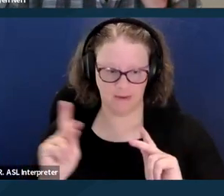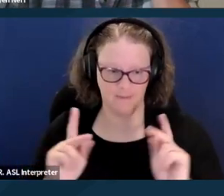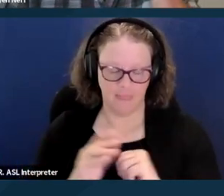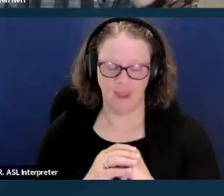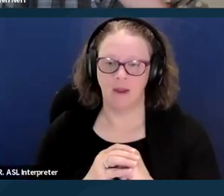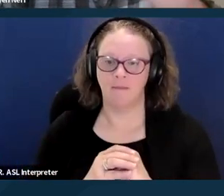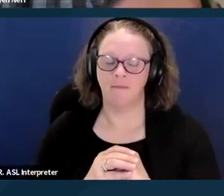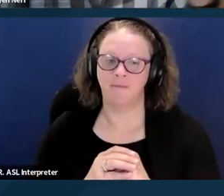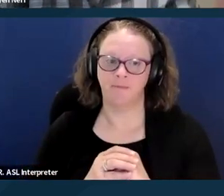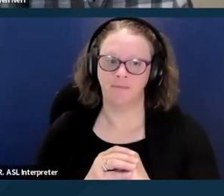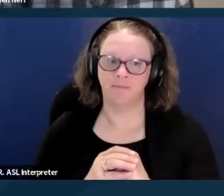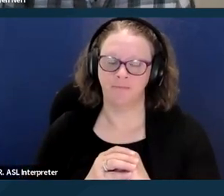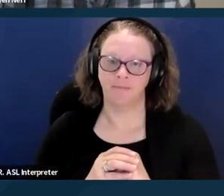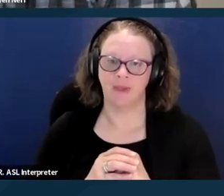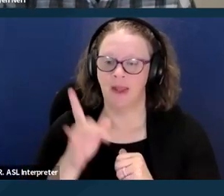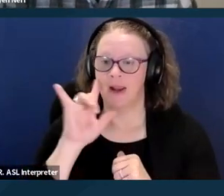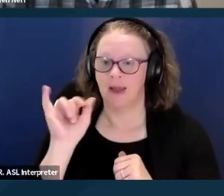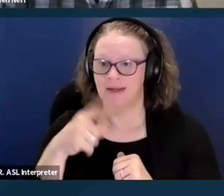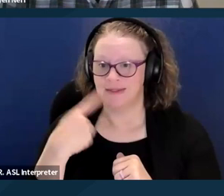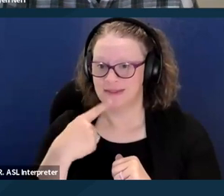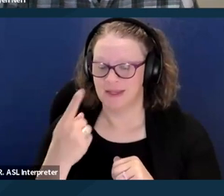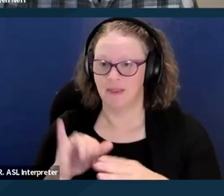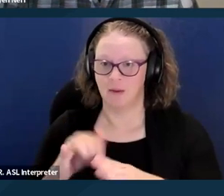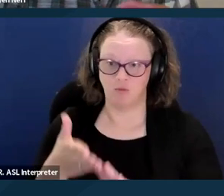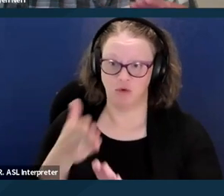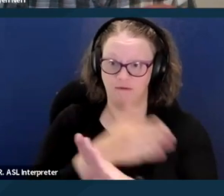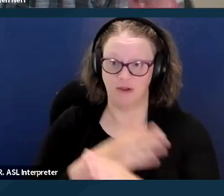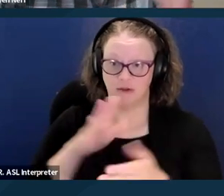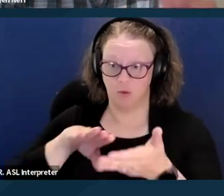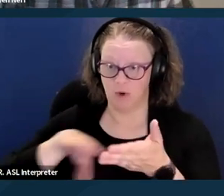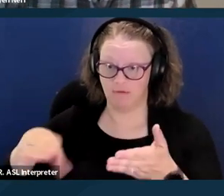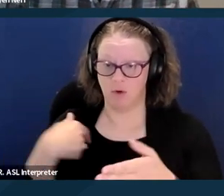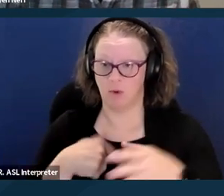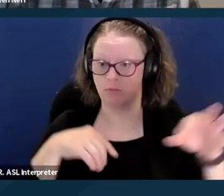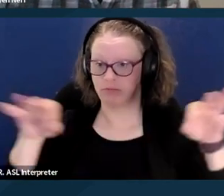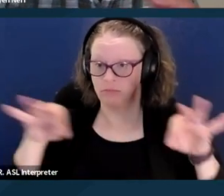So as I was saying, even though that previous waiver we went over target specific groups